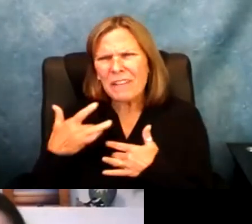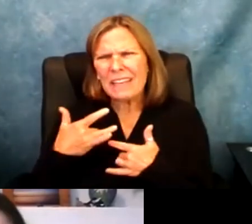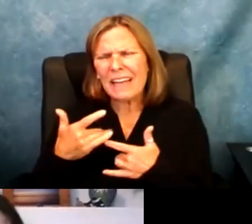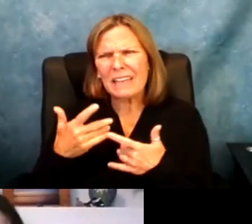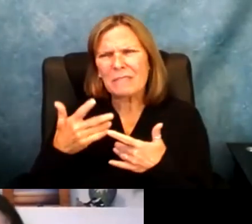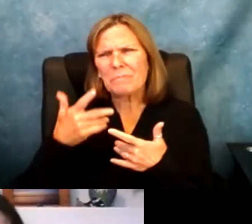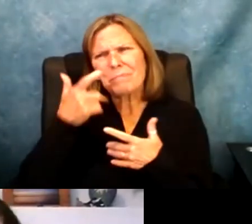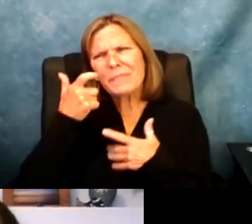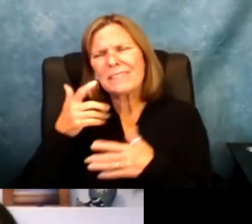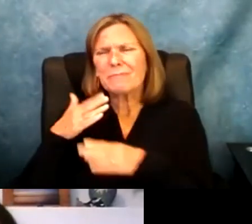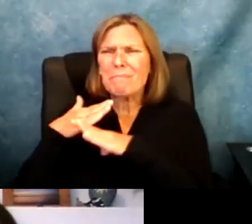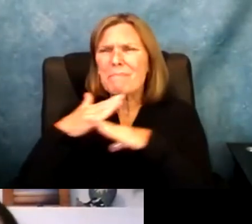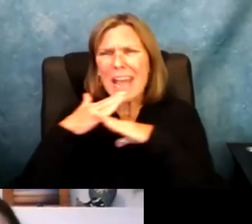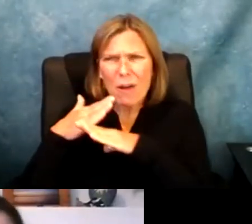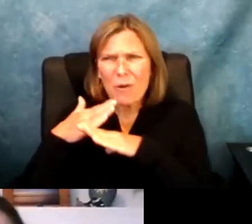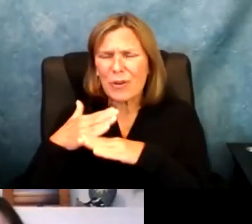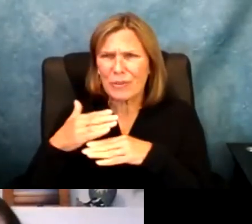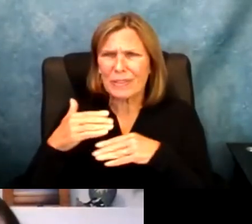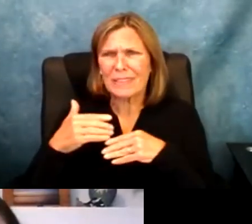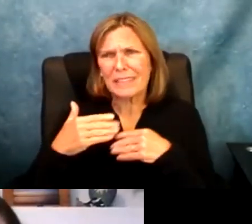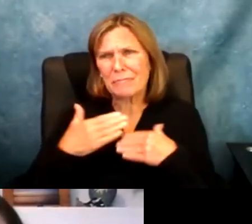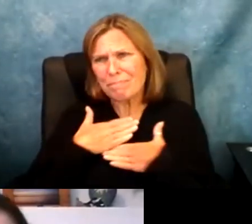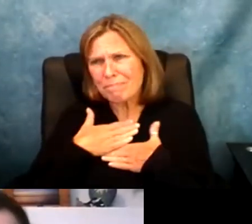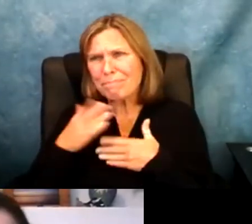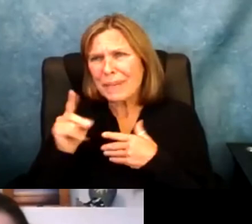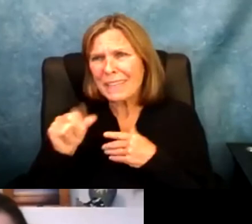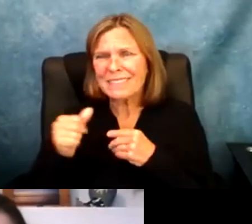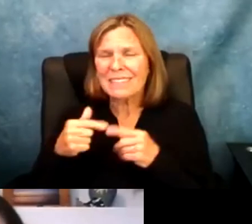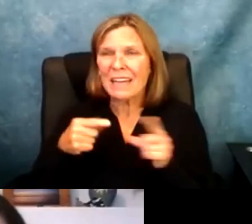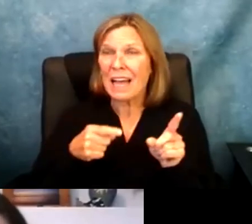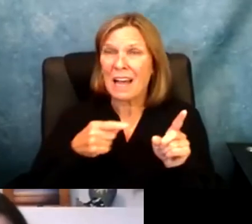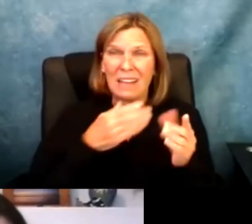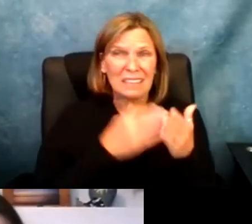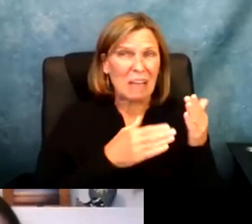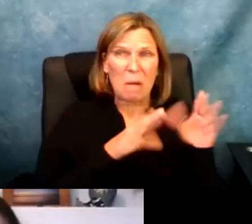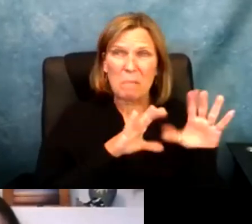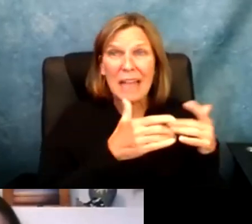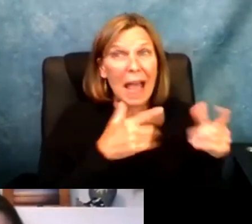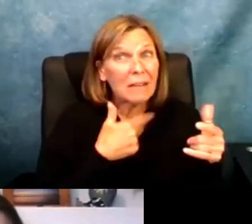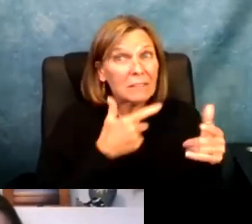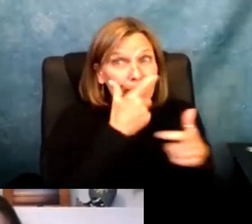And sometimes feeling like because of my particular barriers, my particular